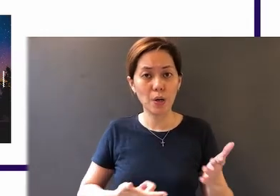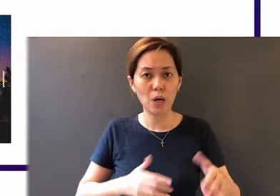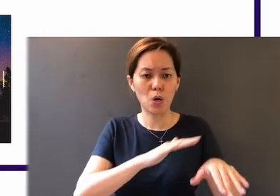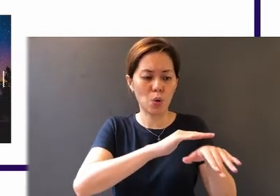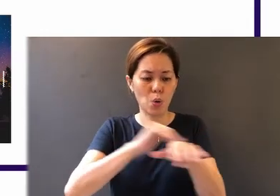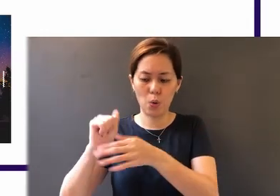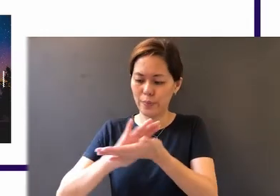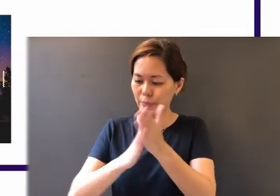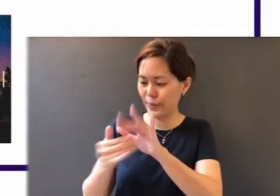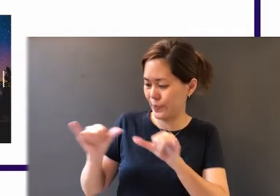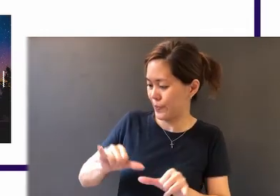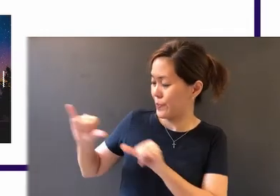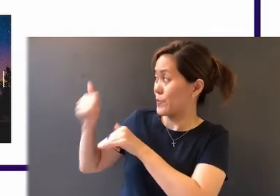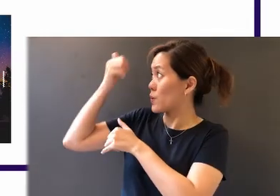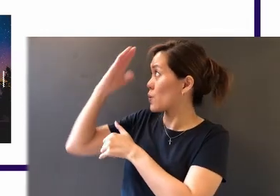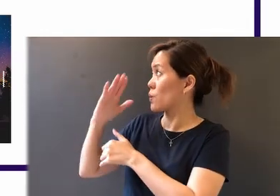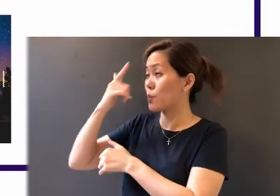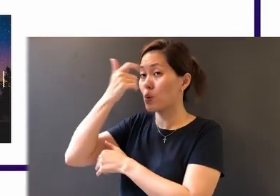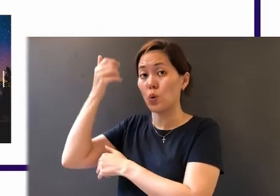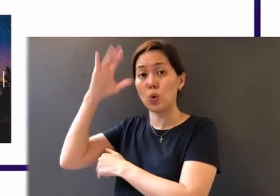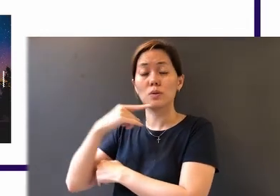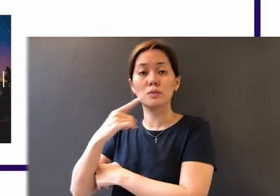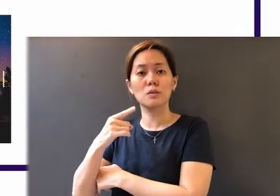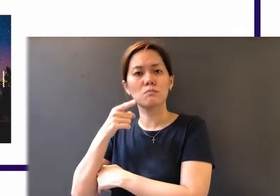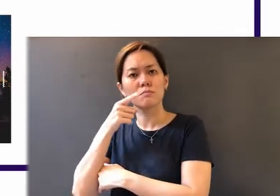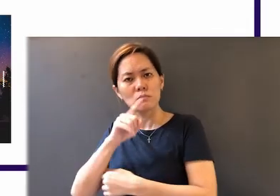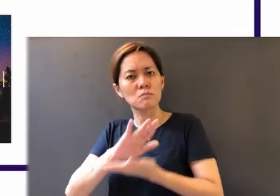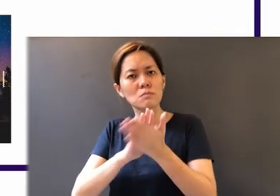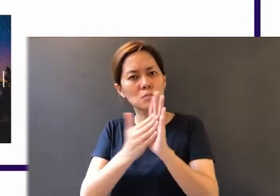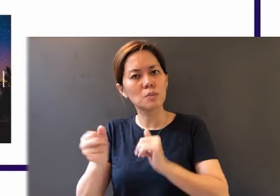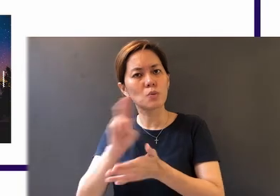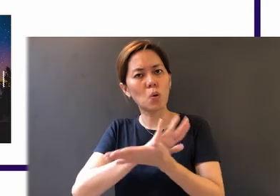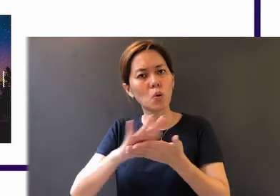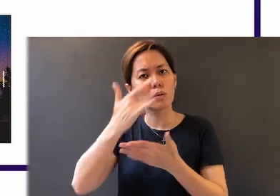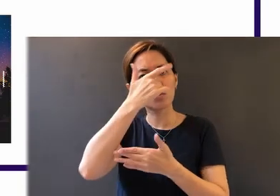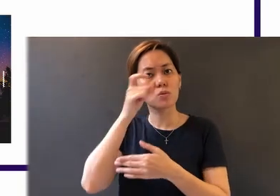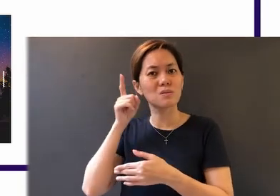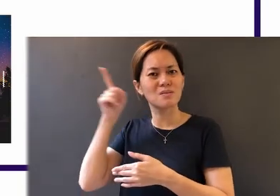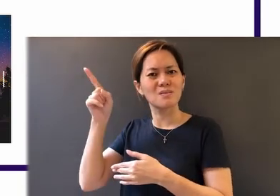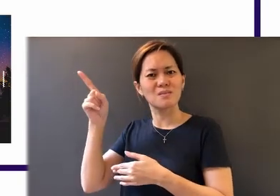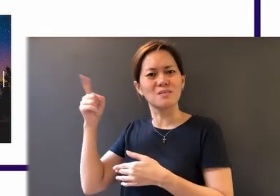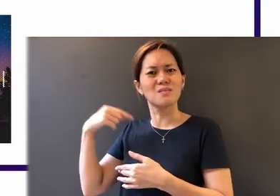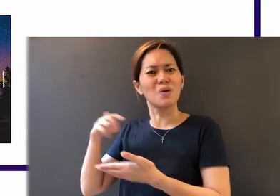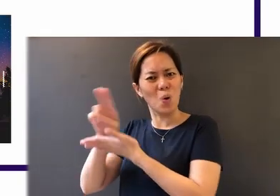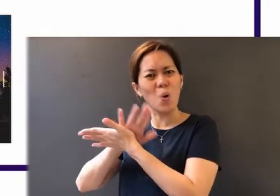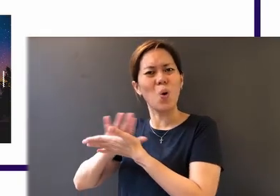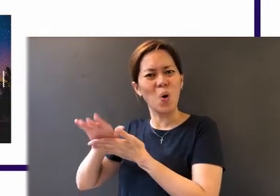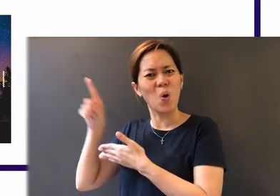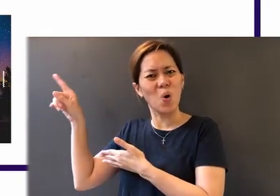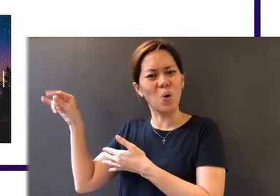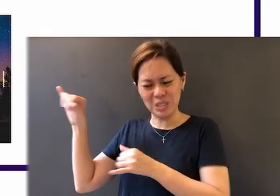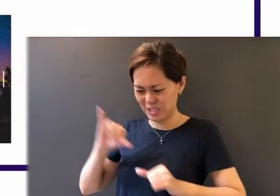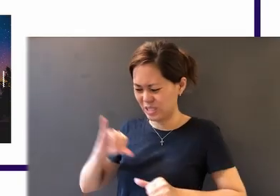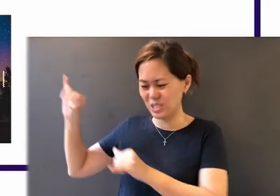like God. For God says, "Be holy, because I am holy."